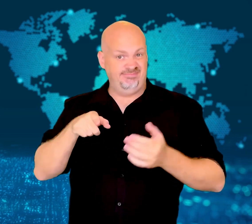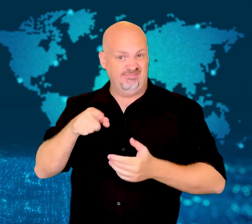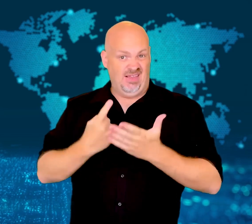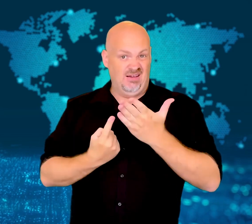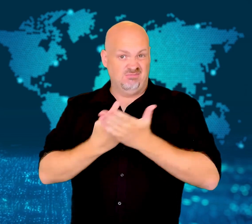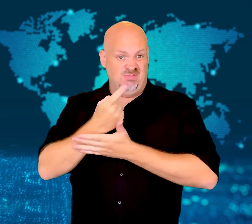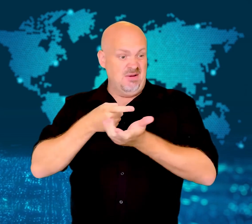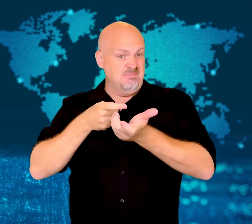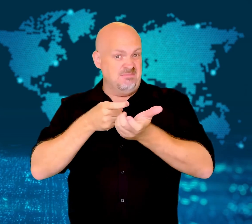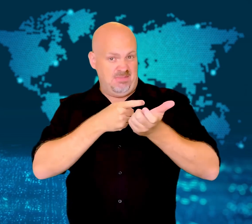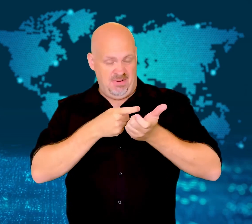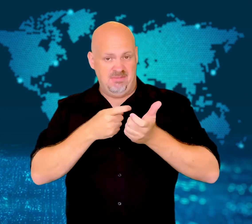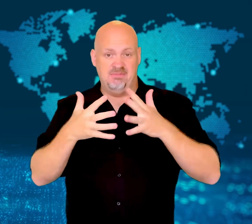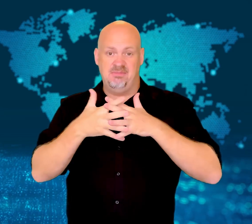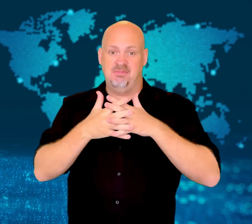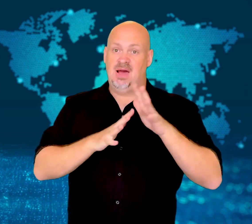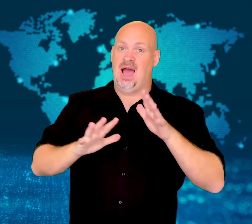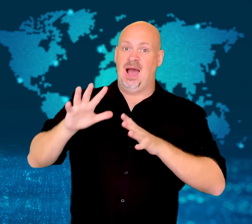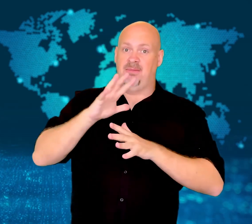after a short car chase.